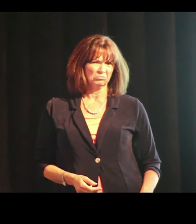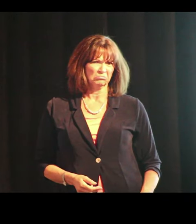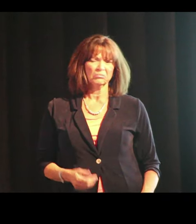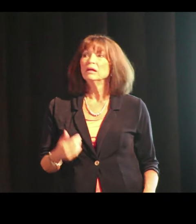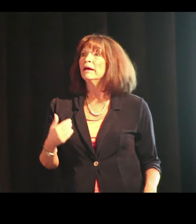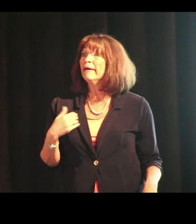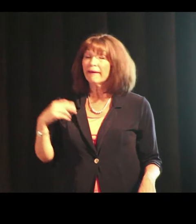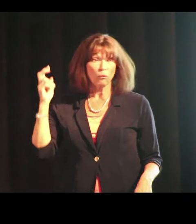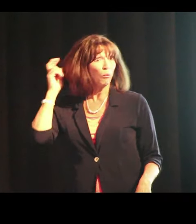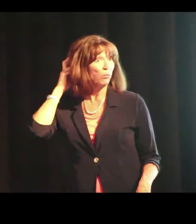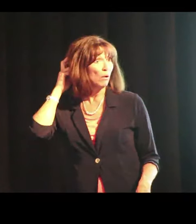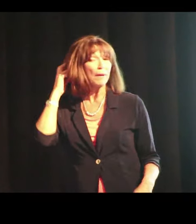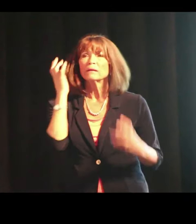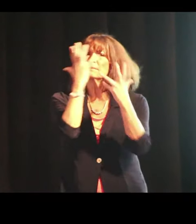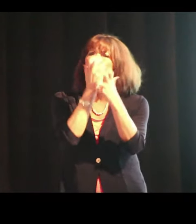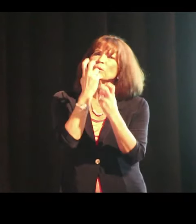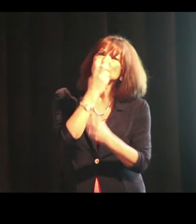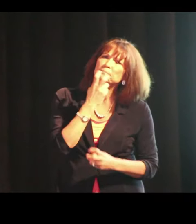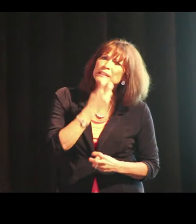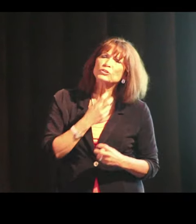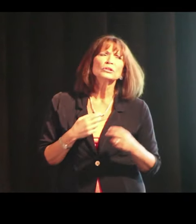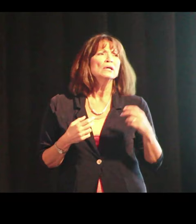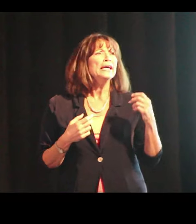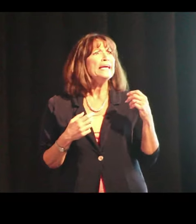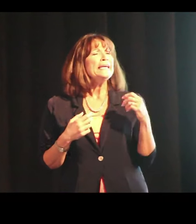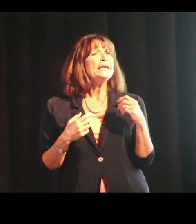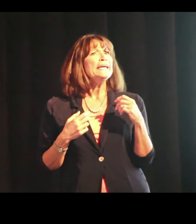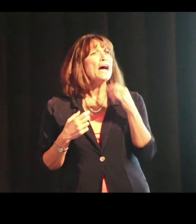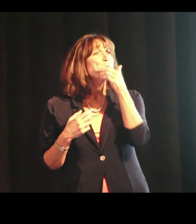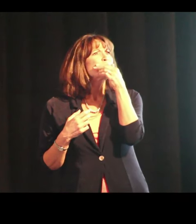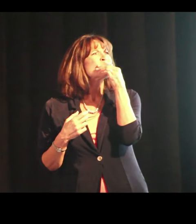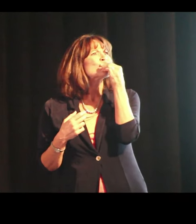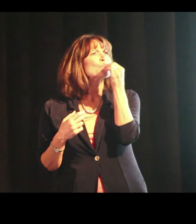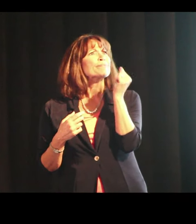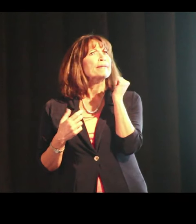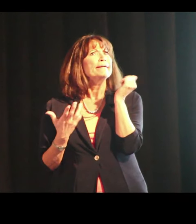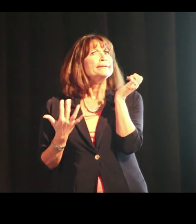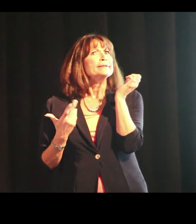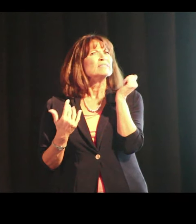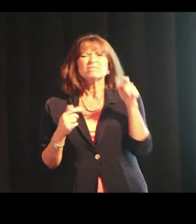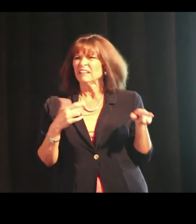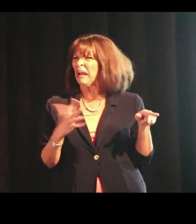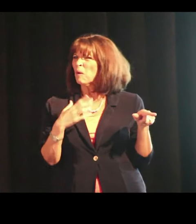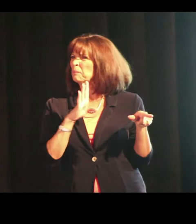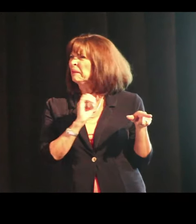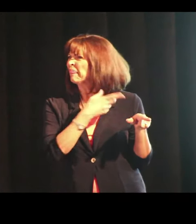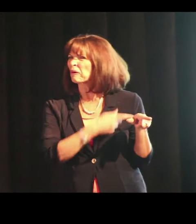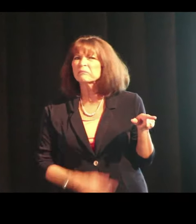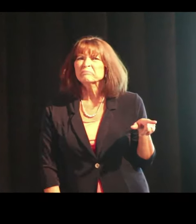Acting like his head weights 200 pounds. He has – He has a cochlear implant.